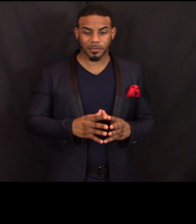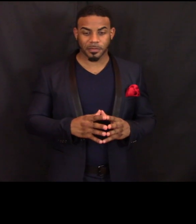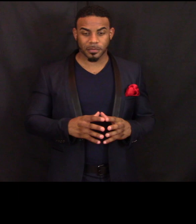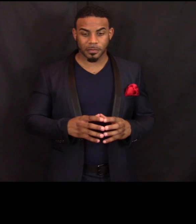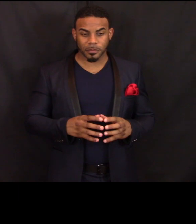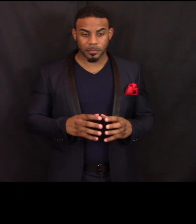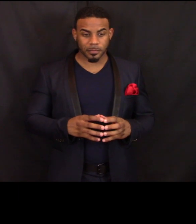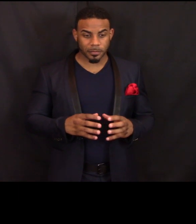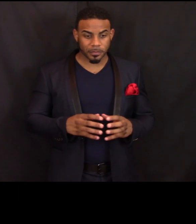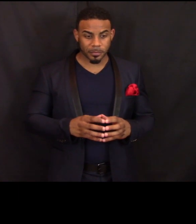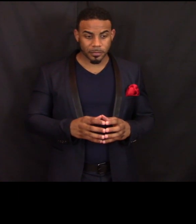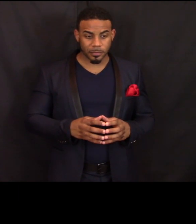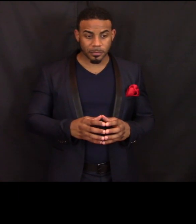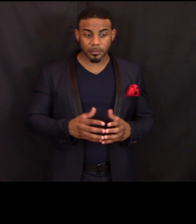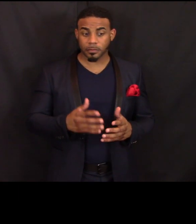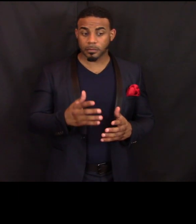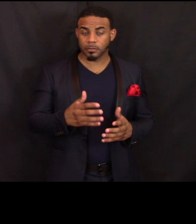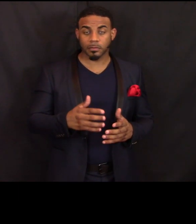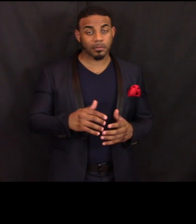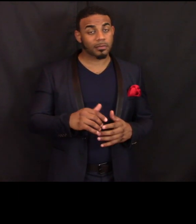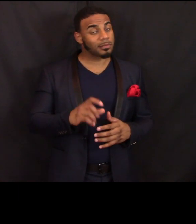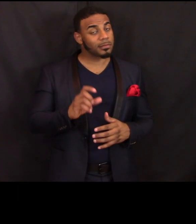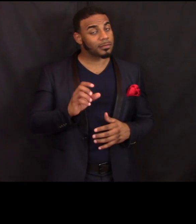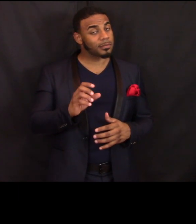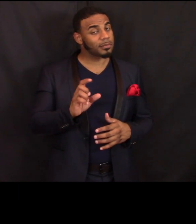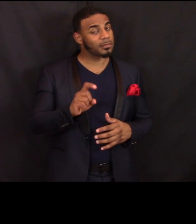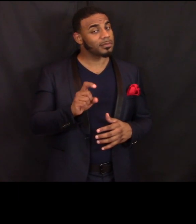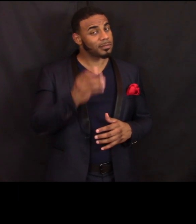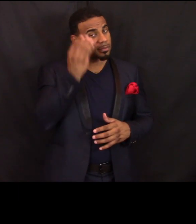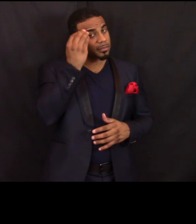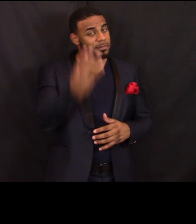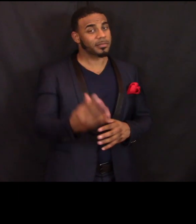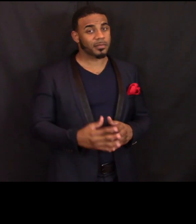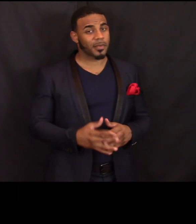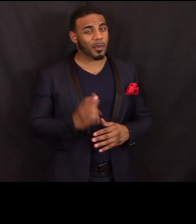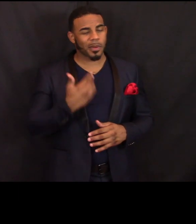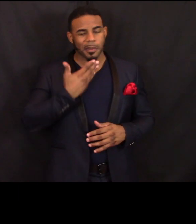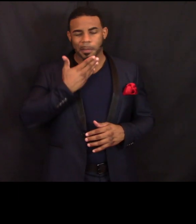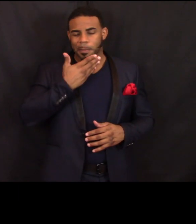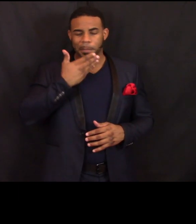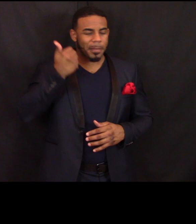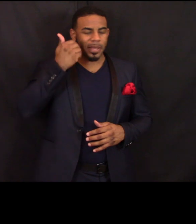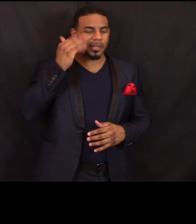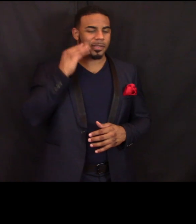I have to say that one of the best things about tax site at Community Action Duluth